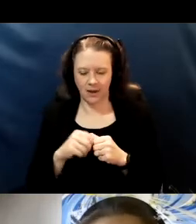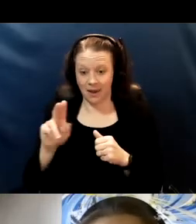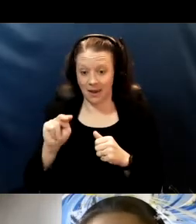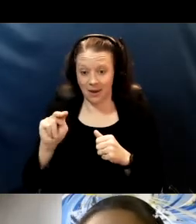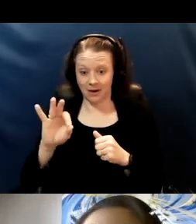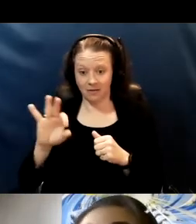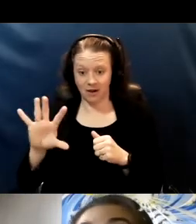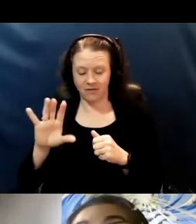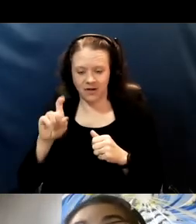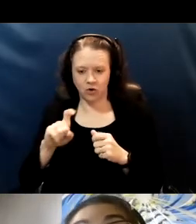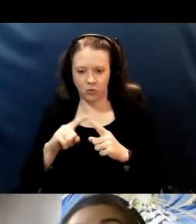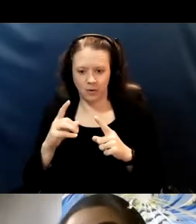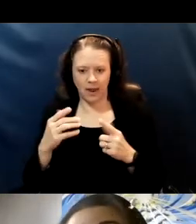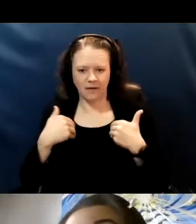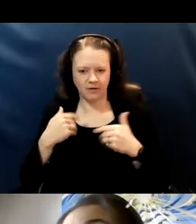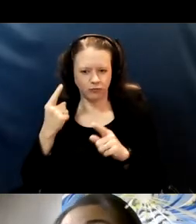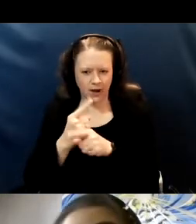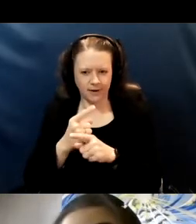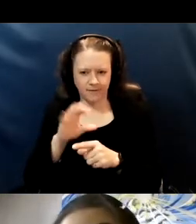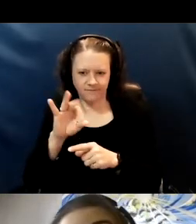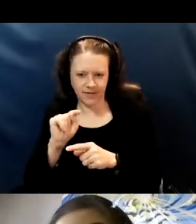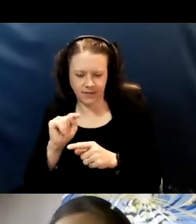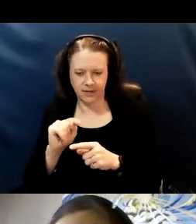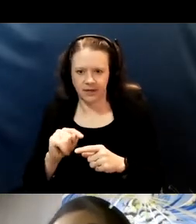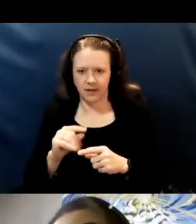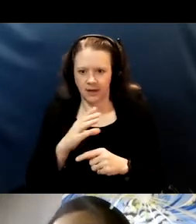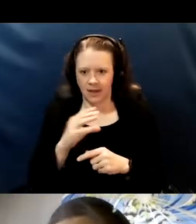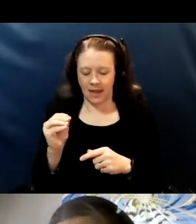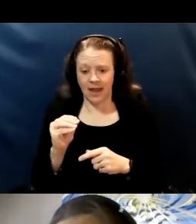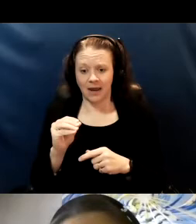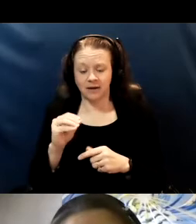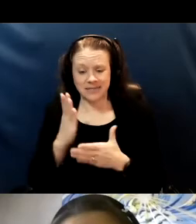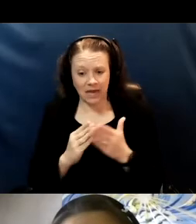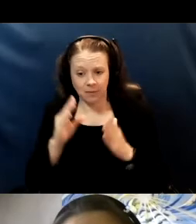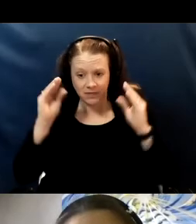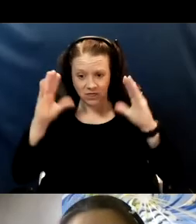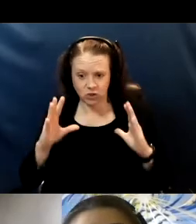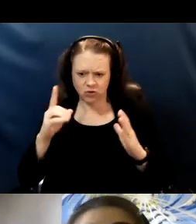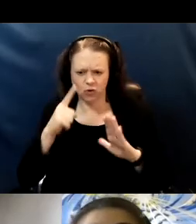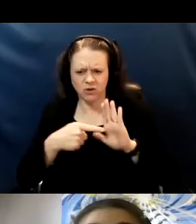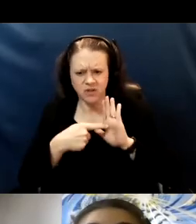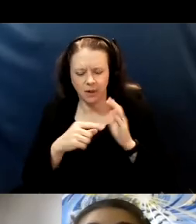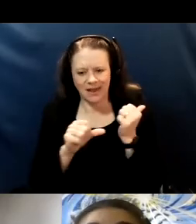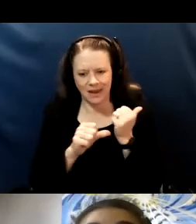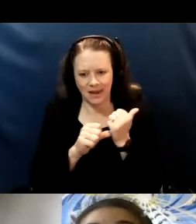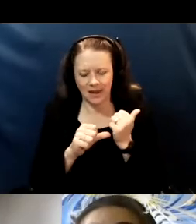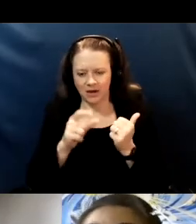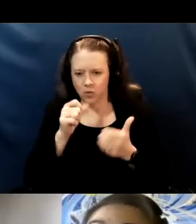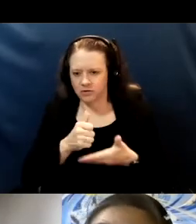especially if it's an aide who must be in very close contact with a student who perhaps that has some difficulty